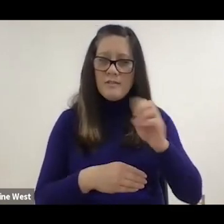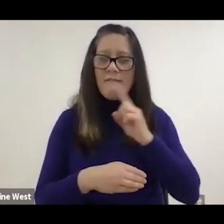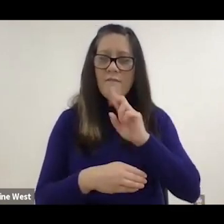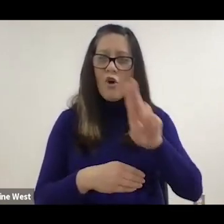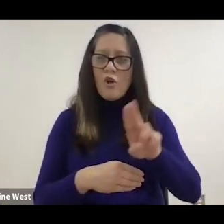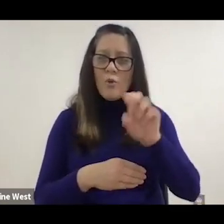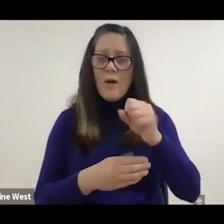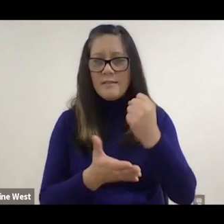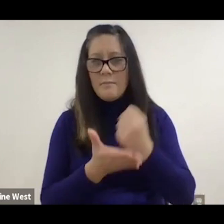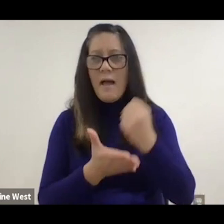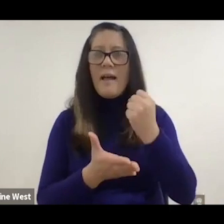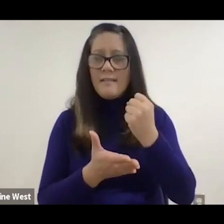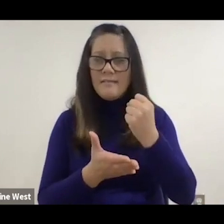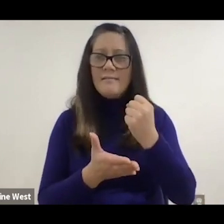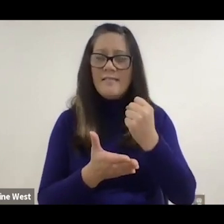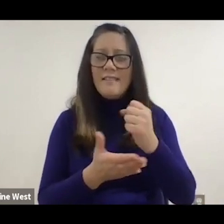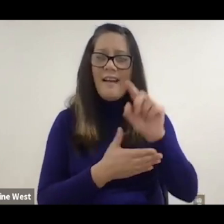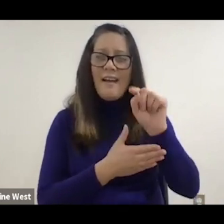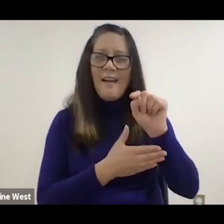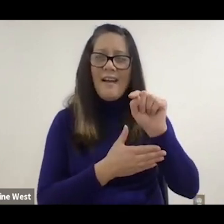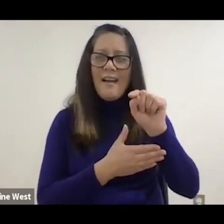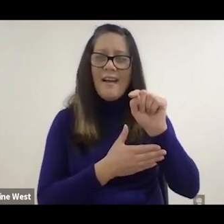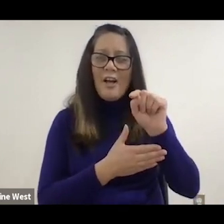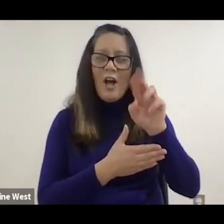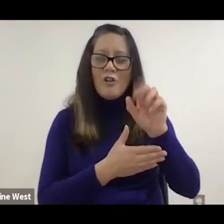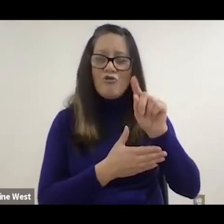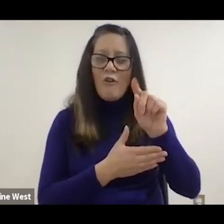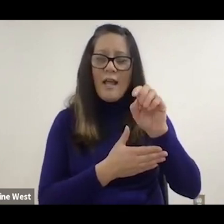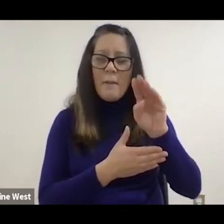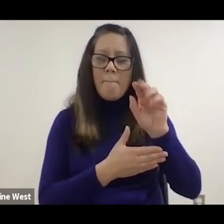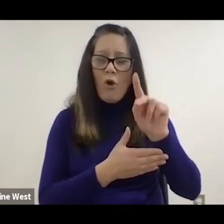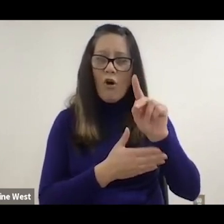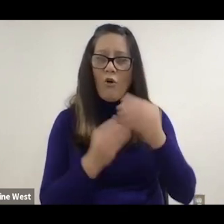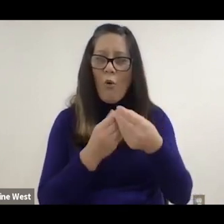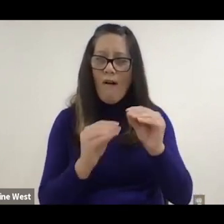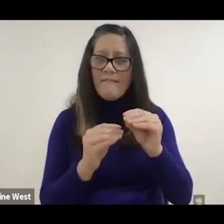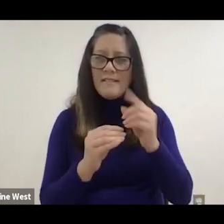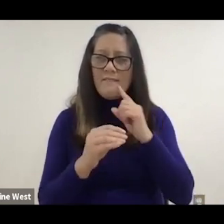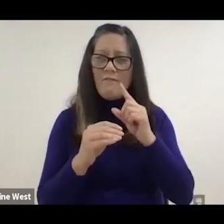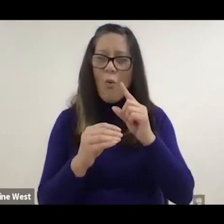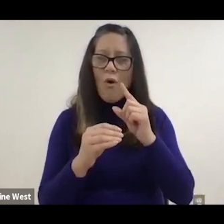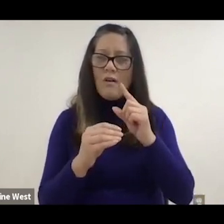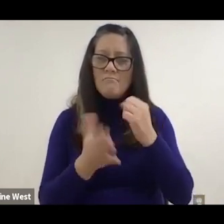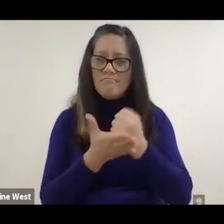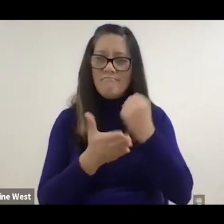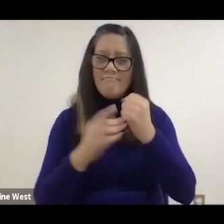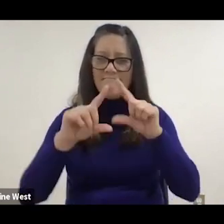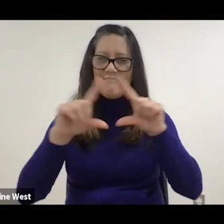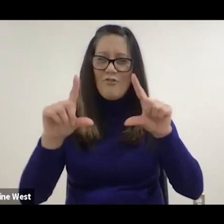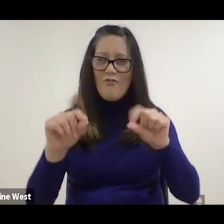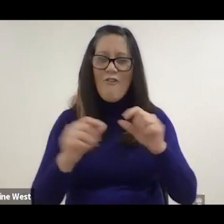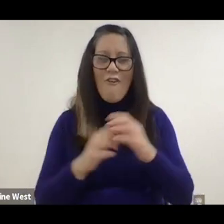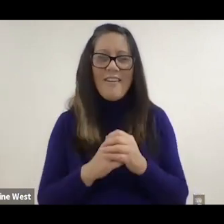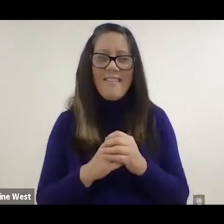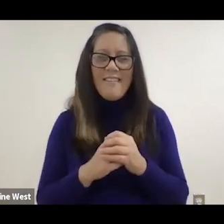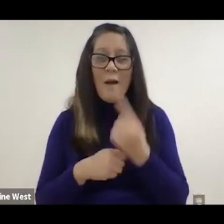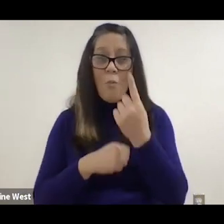for US Patent Trademark Office, trading card and one of 28 people so far